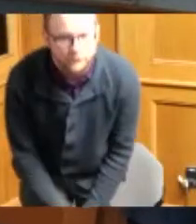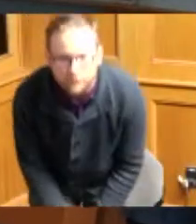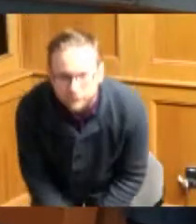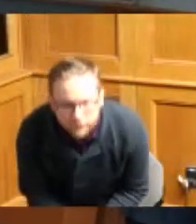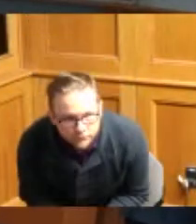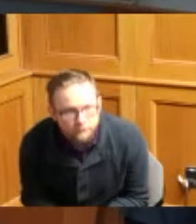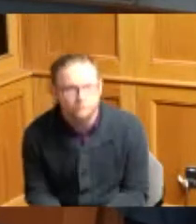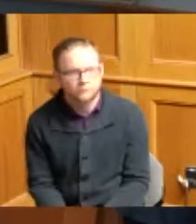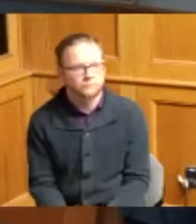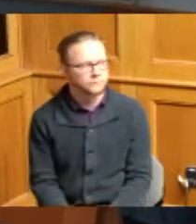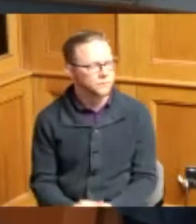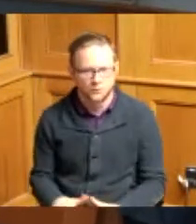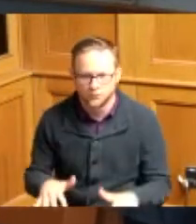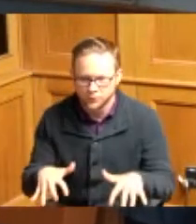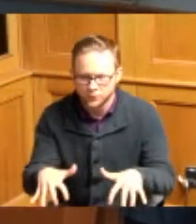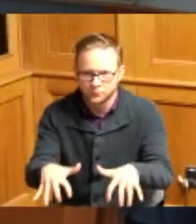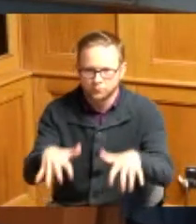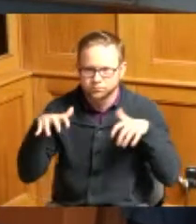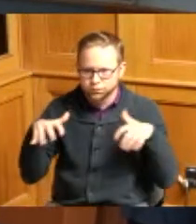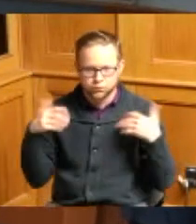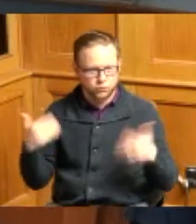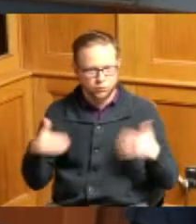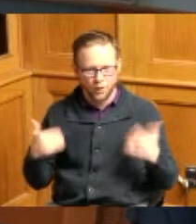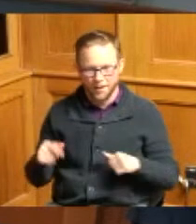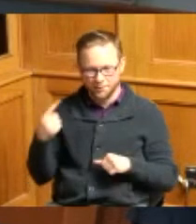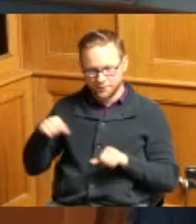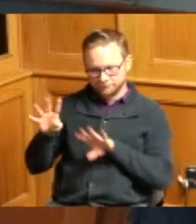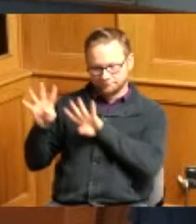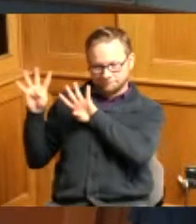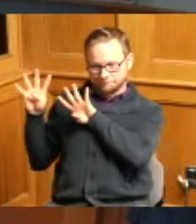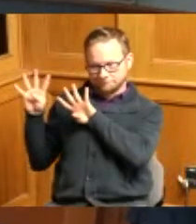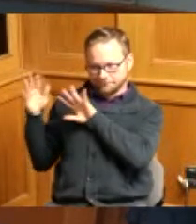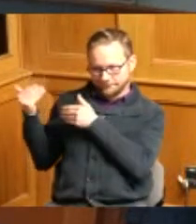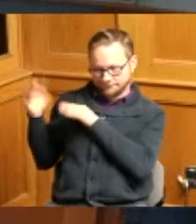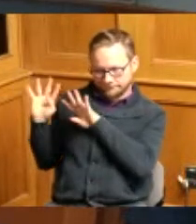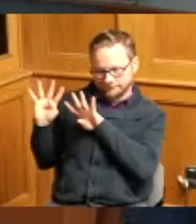so packed in here we have to bring them from the back as they are coming